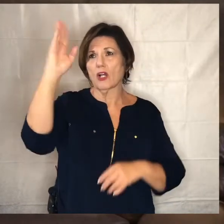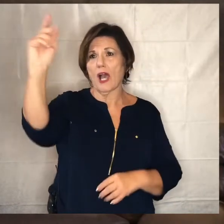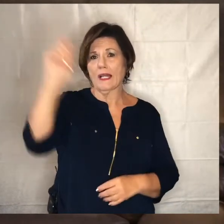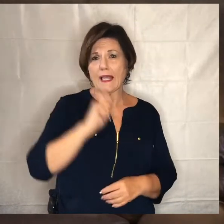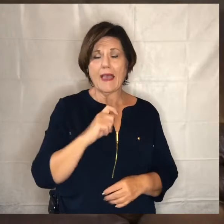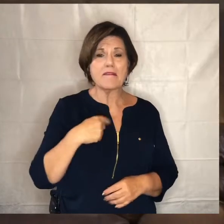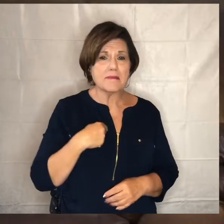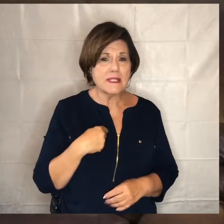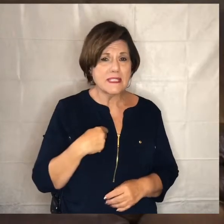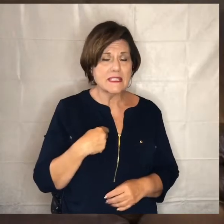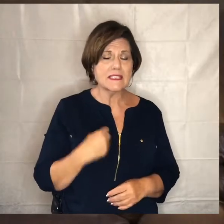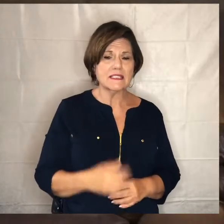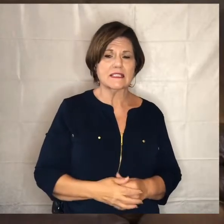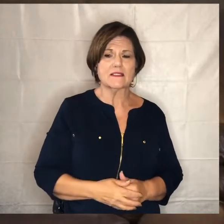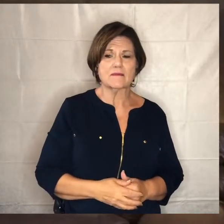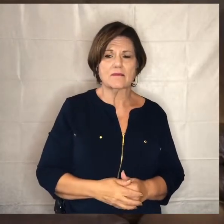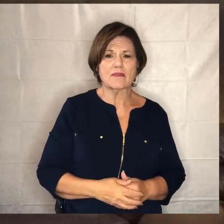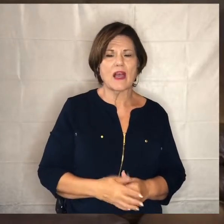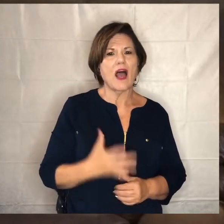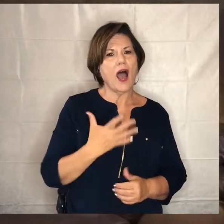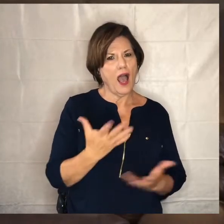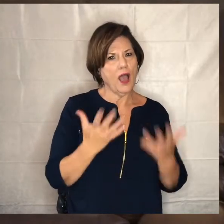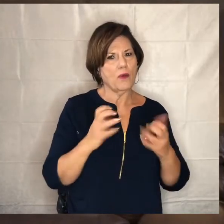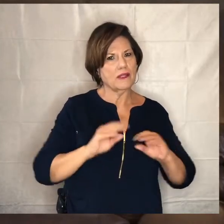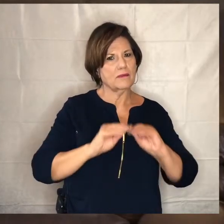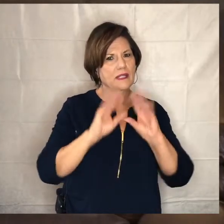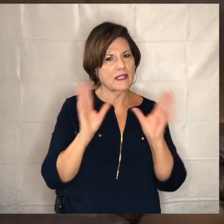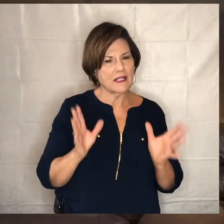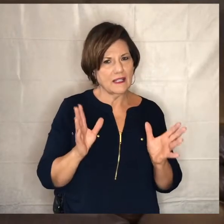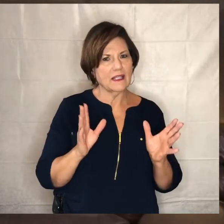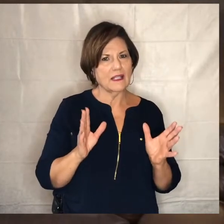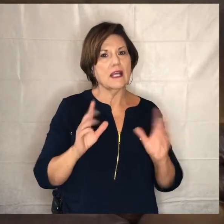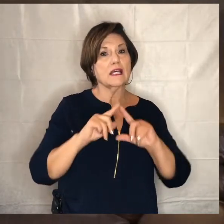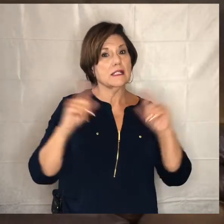and i want to be clear as it was a team um